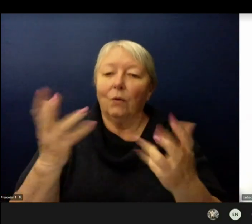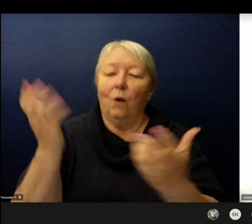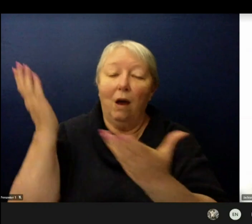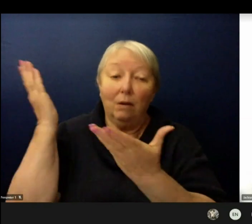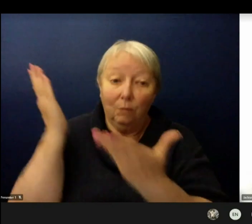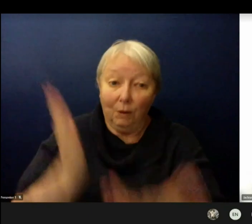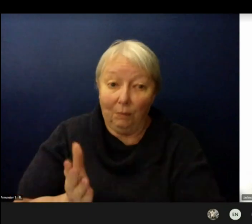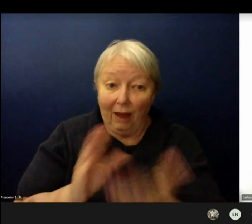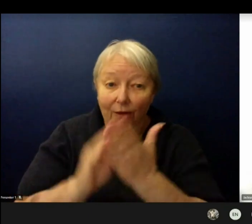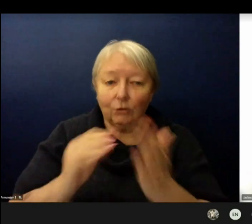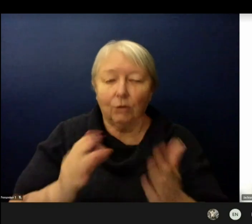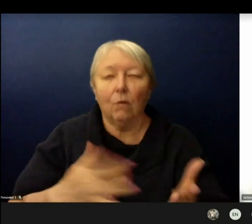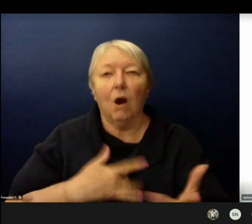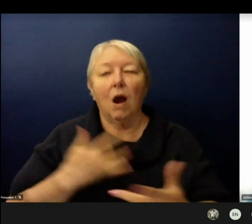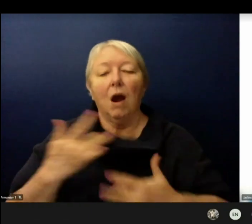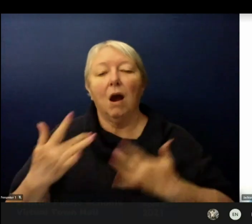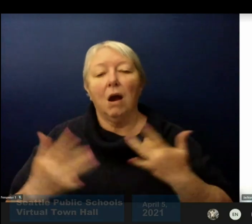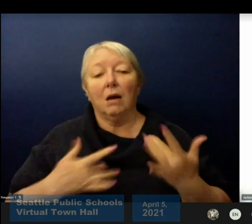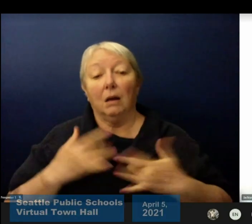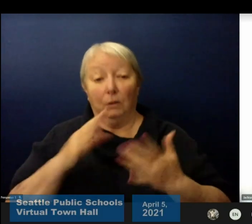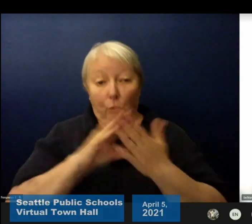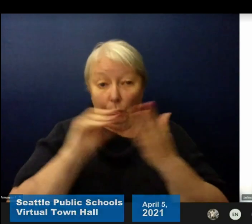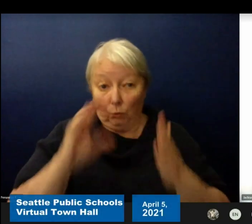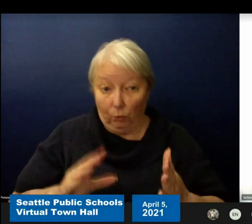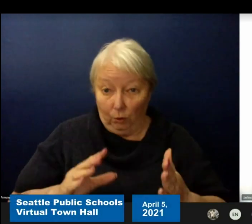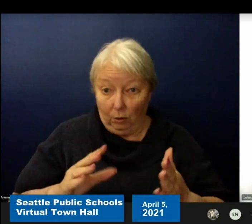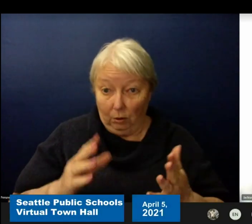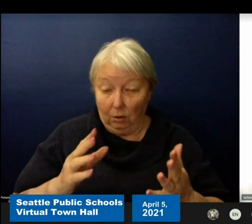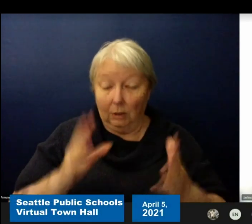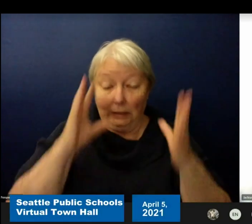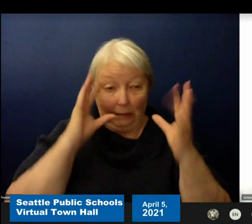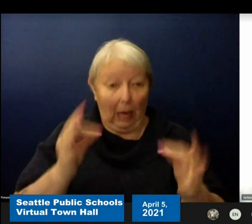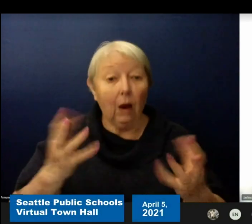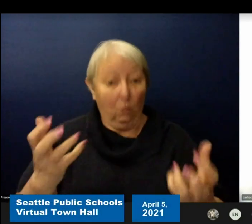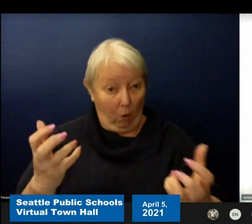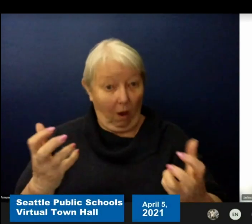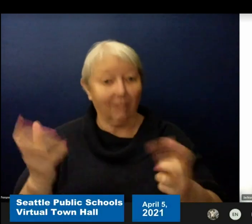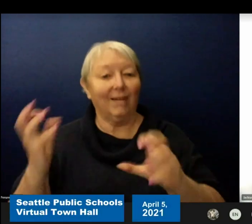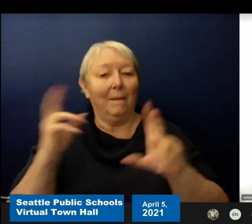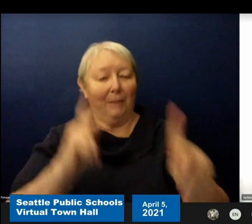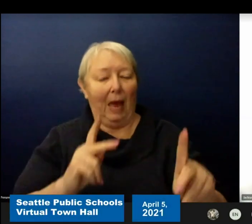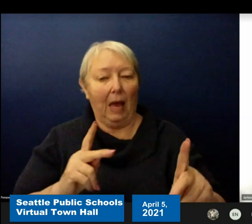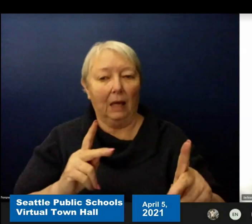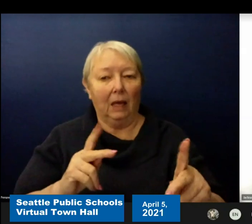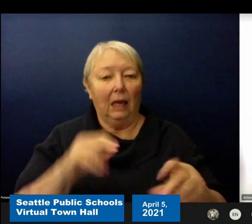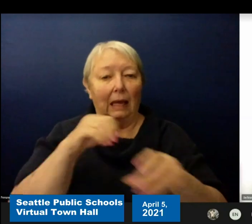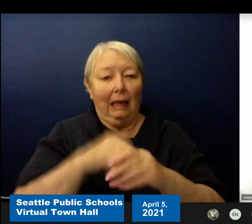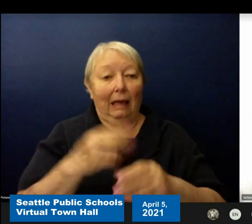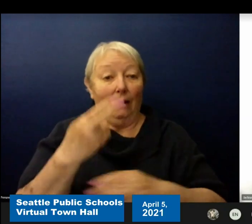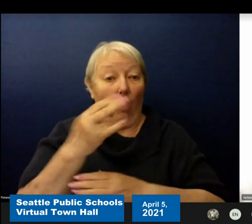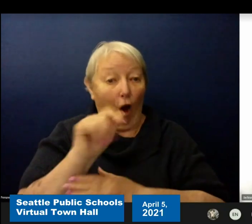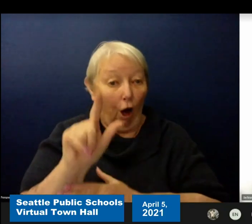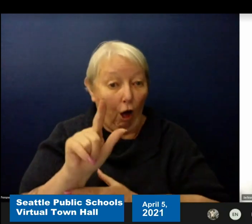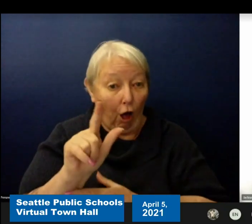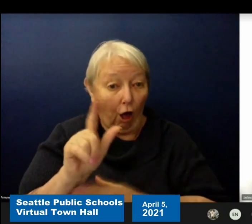decide to come back what it will look like in the hallways. I know some things won't be as normal as they have in the past.